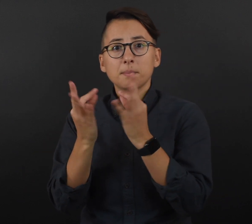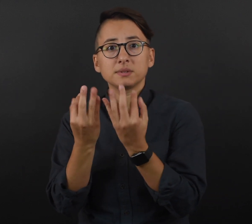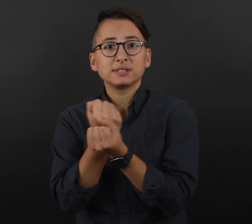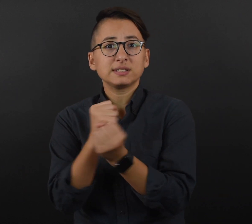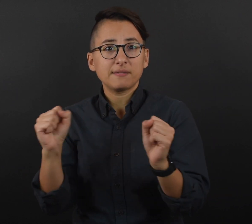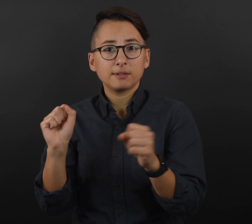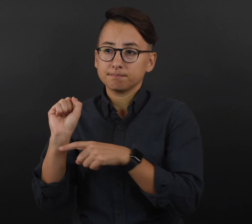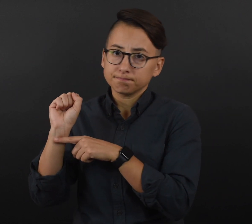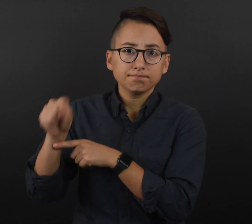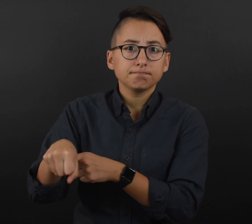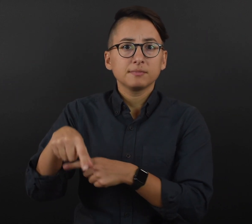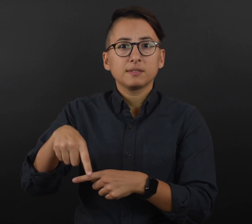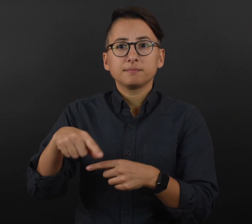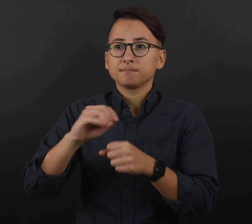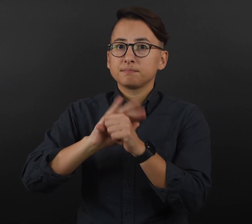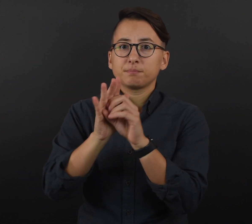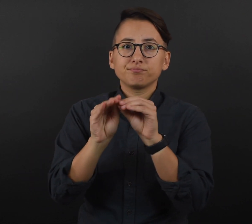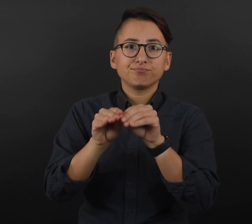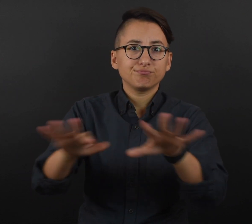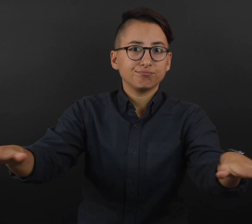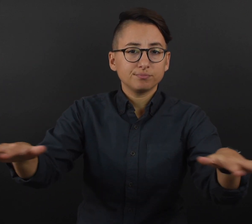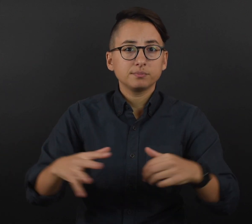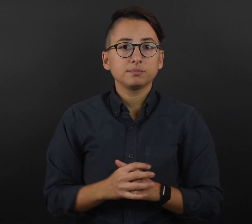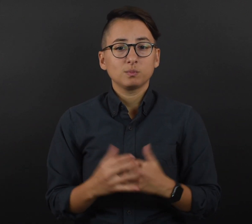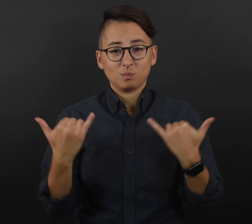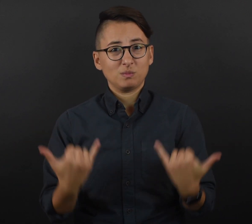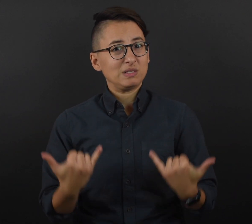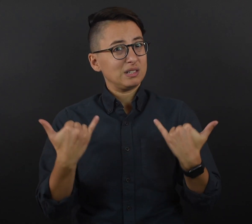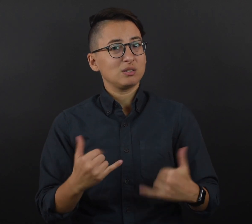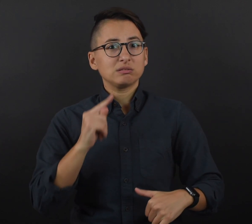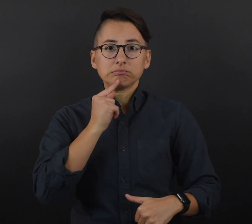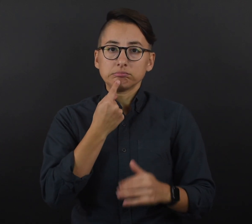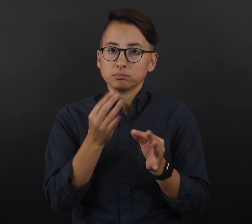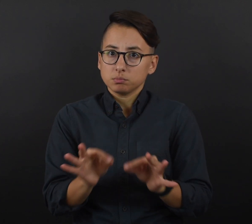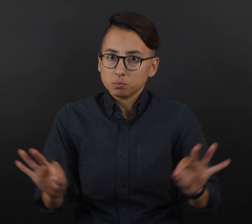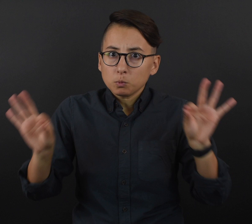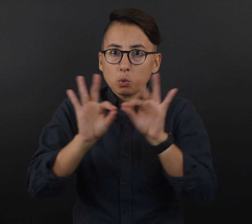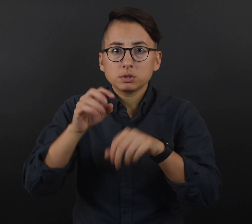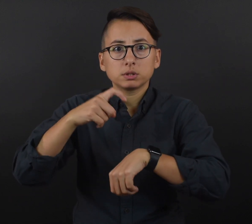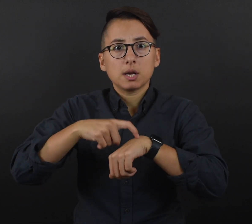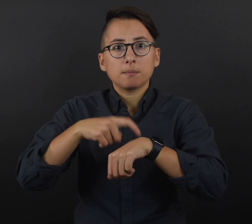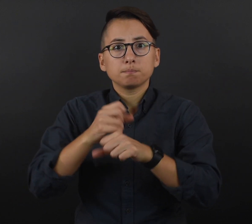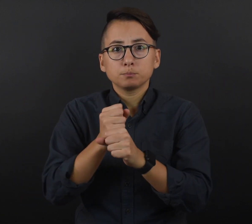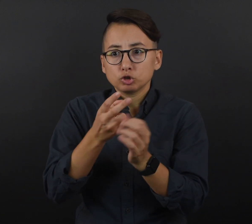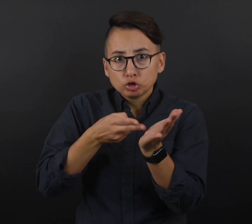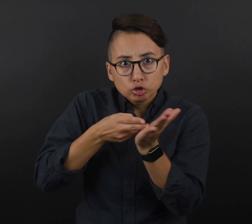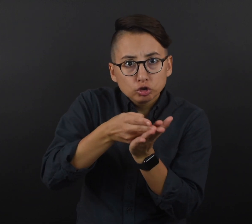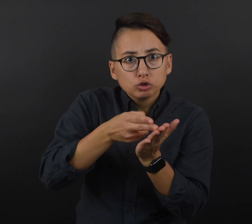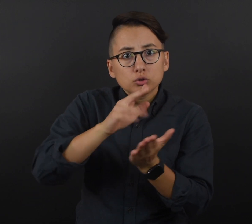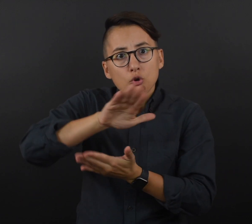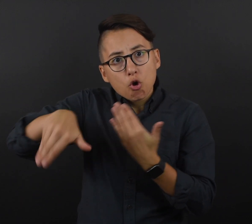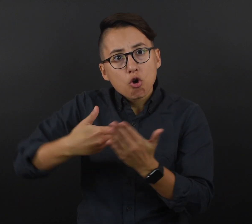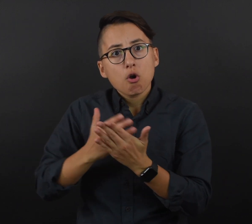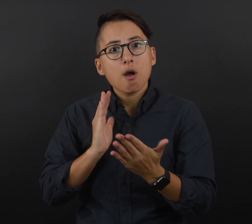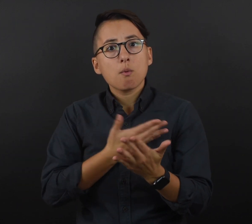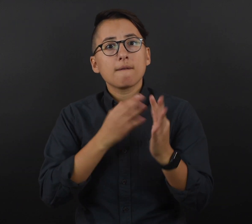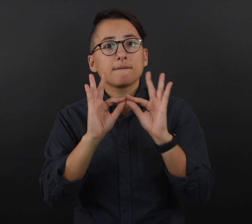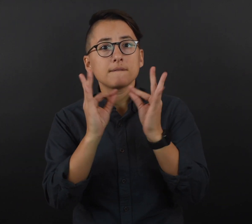this pandemic,” said Governor Walz. “Now is a critical time to make sure all of our family